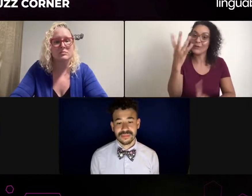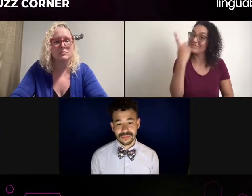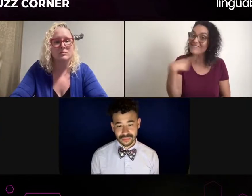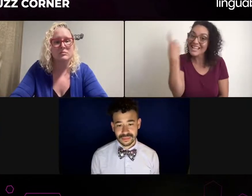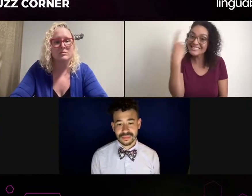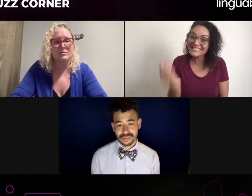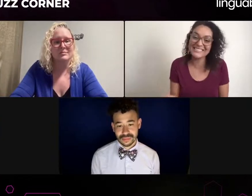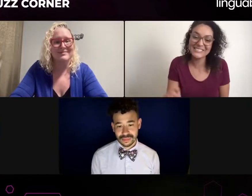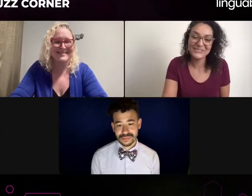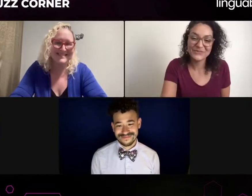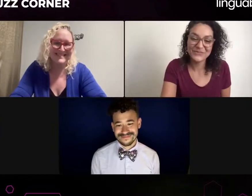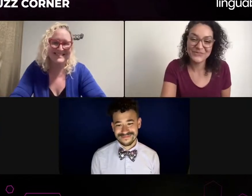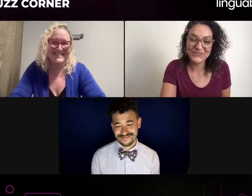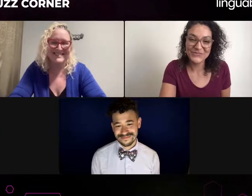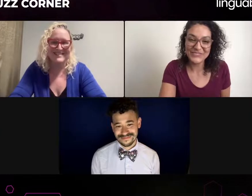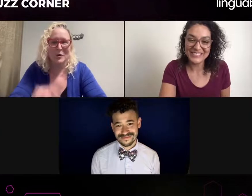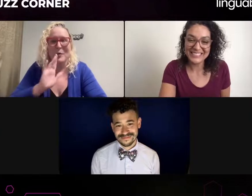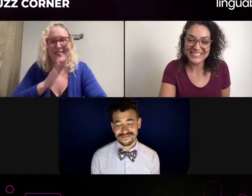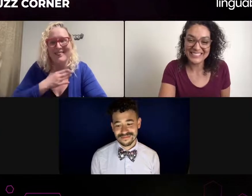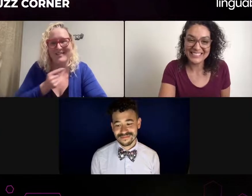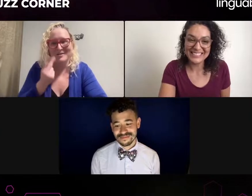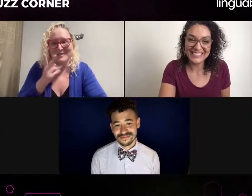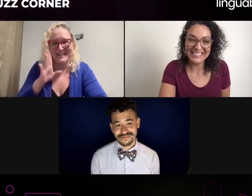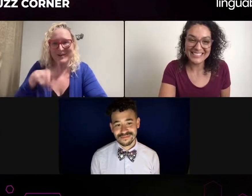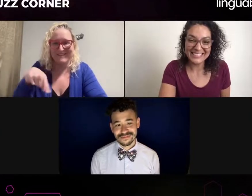the casting director will have with the interpreter.